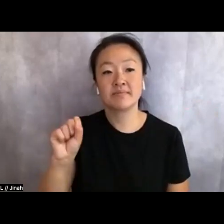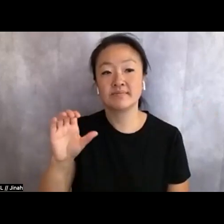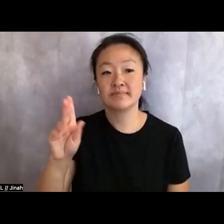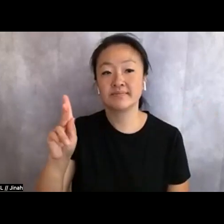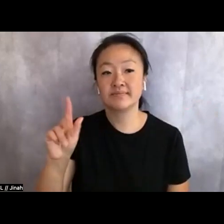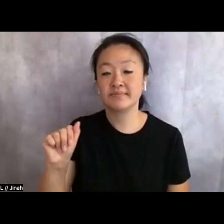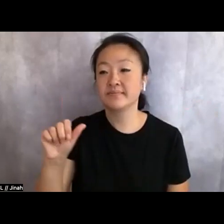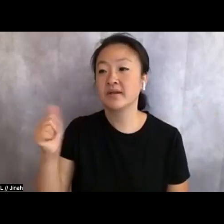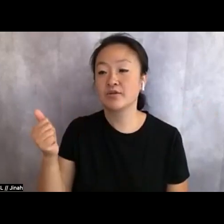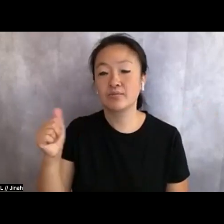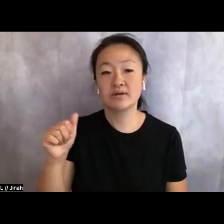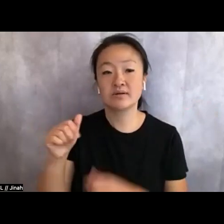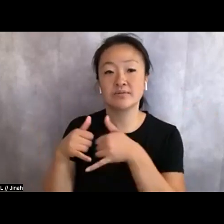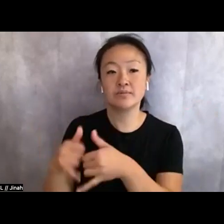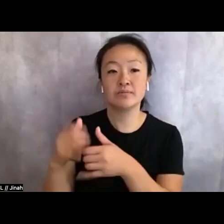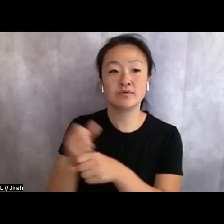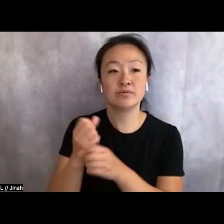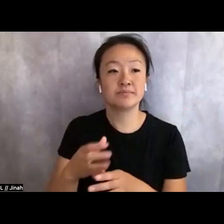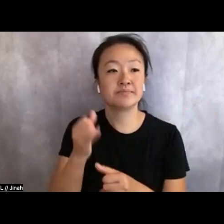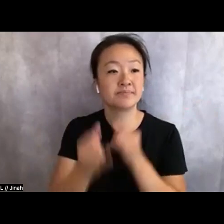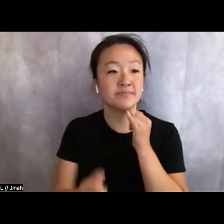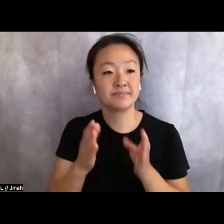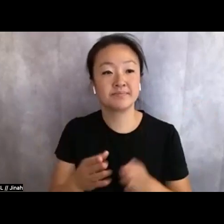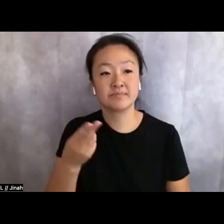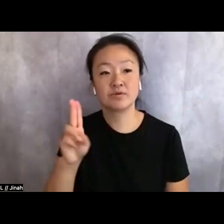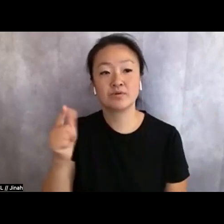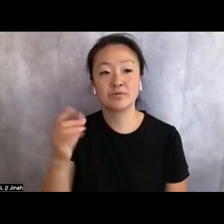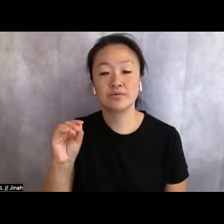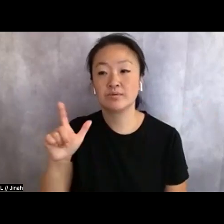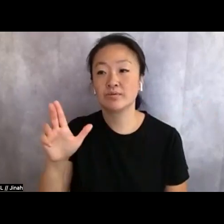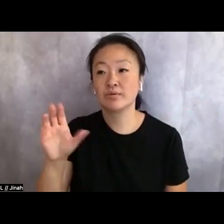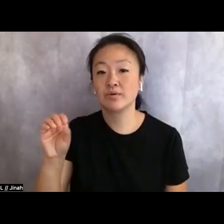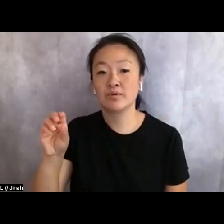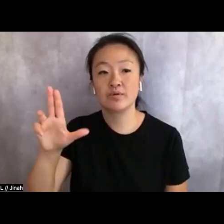and was also a finalist for the Hugo, Locus, and Ignyte Awards.